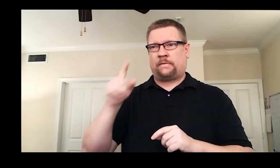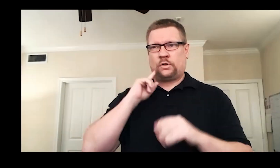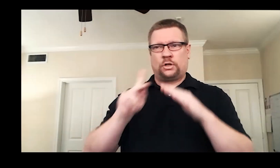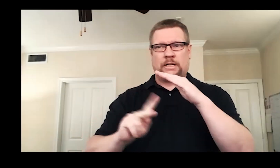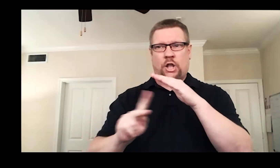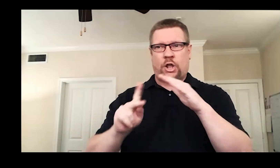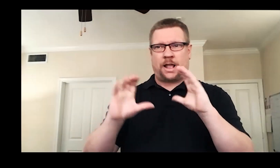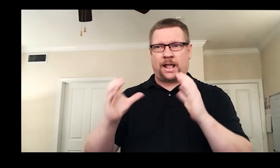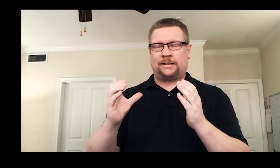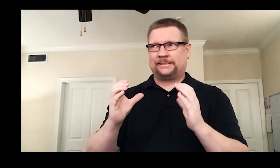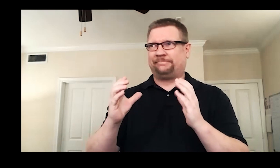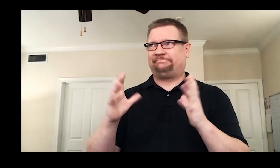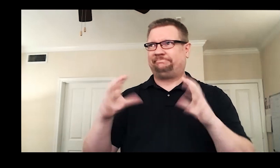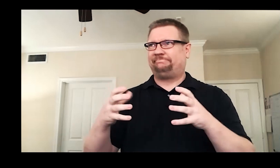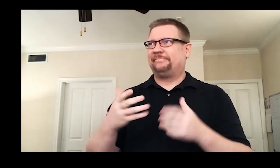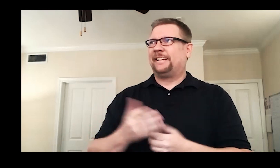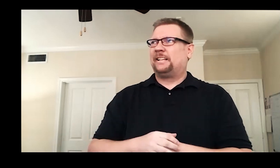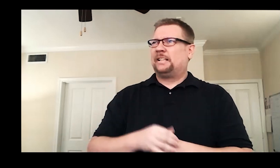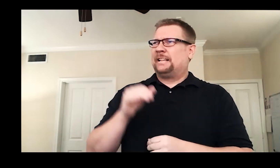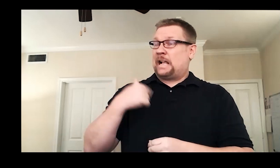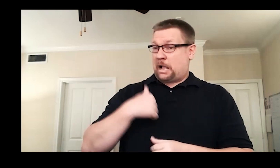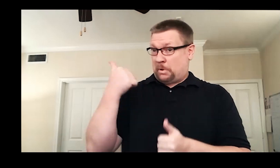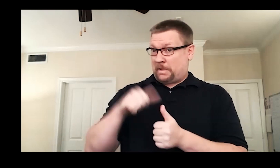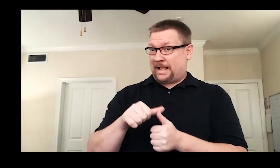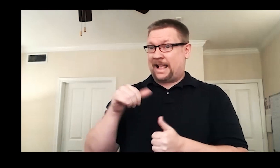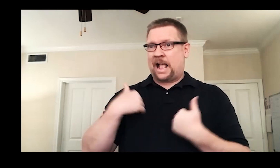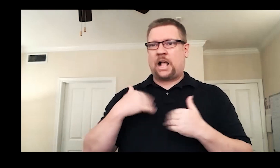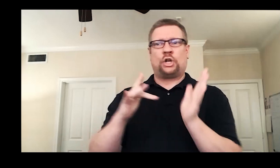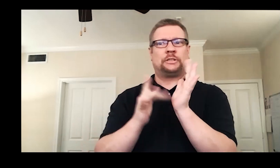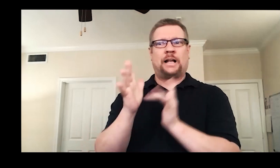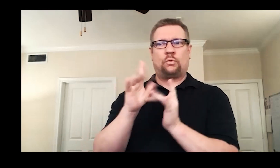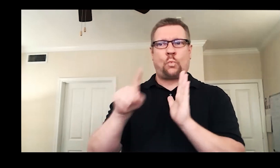It was my kindergarten year, I remember playing the role of Jesus,